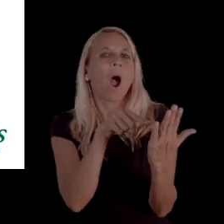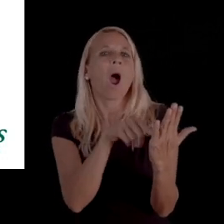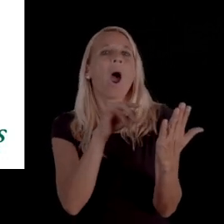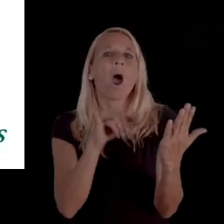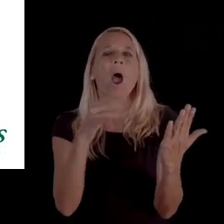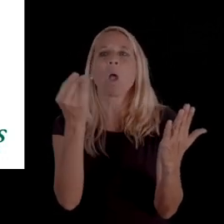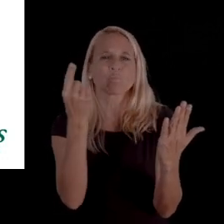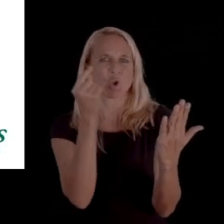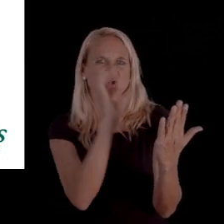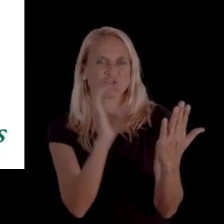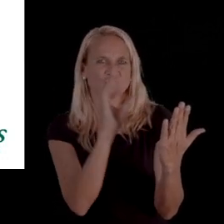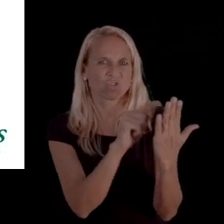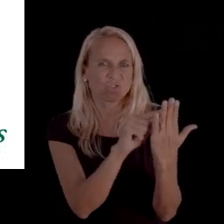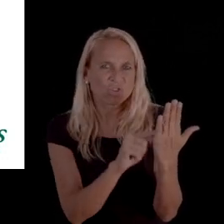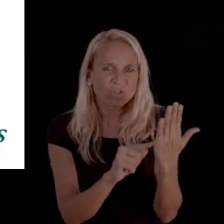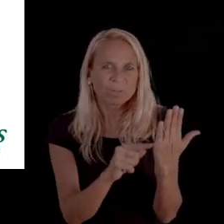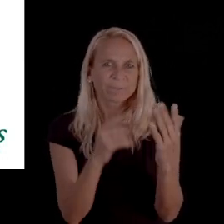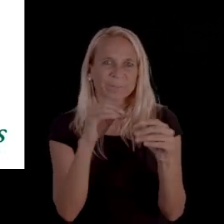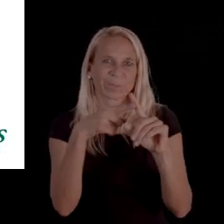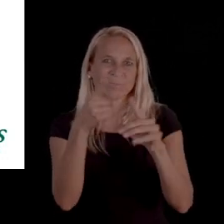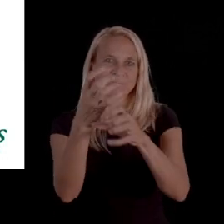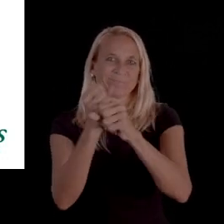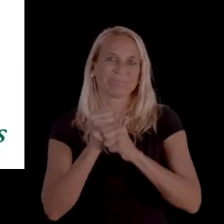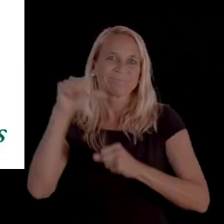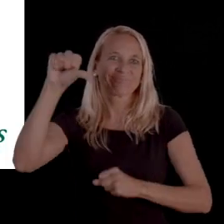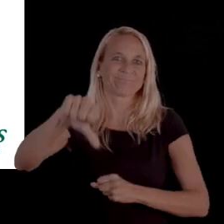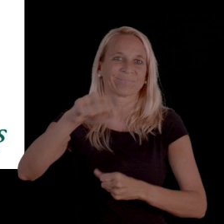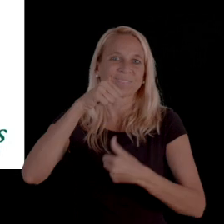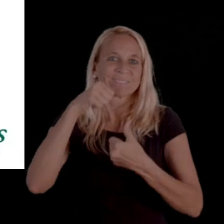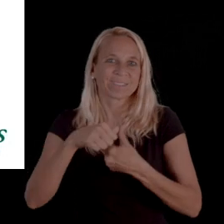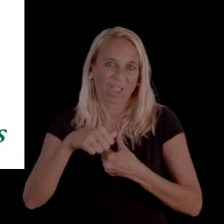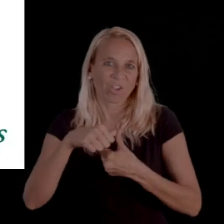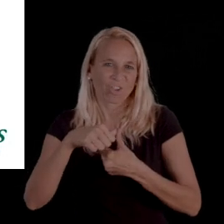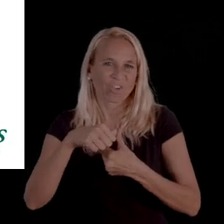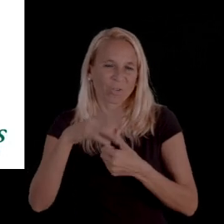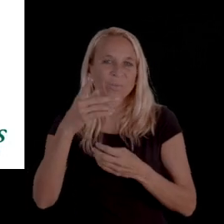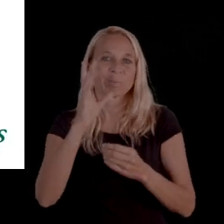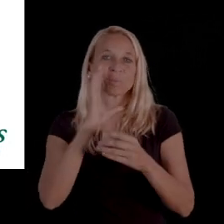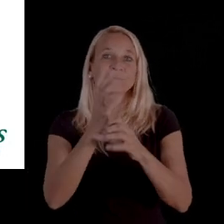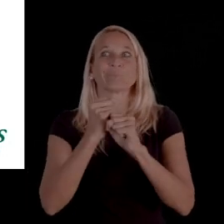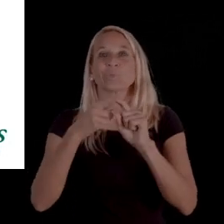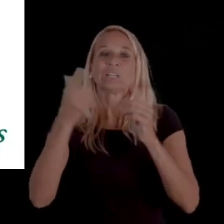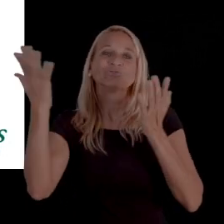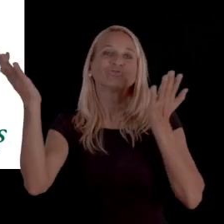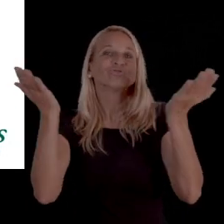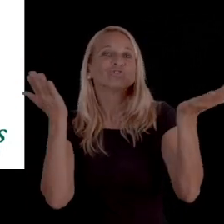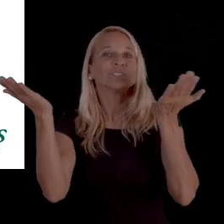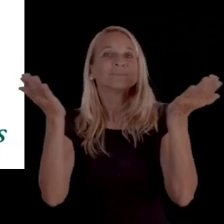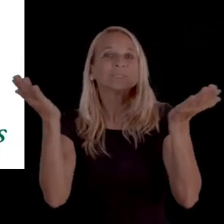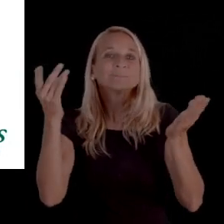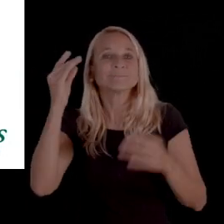and what to be on the lookout for within the writing of the denial notices and the information that you'll receive